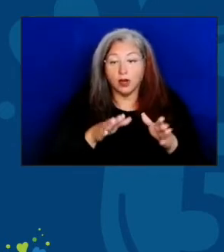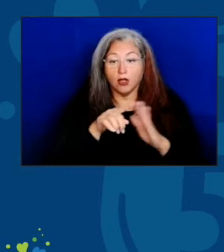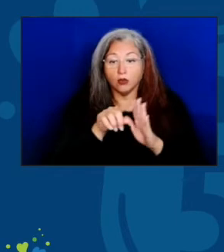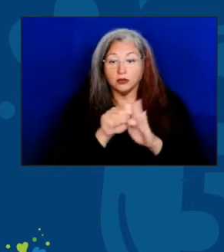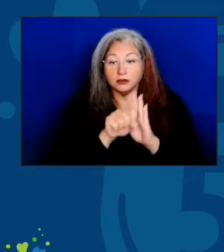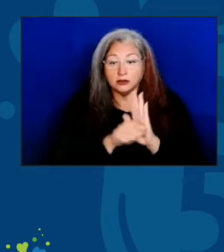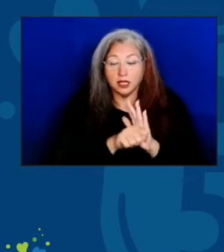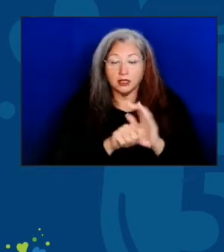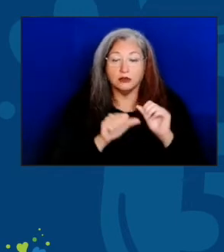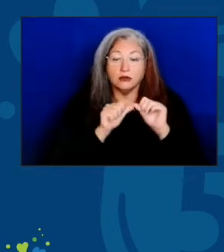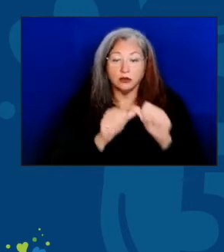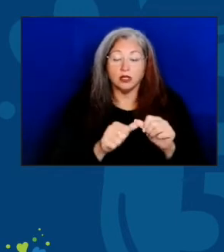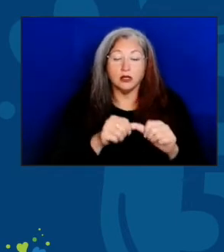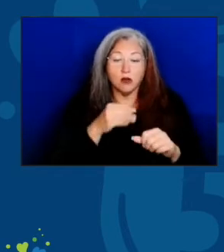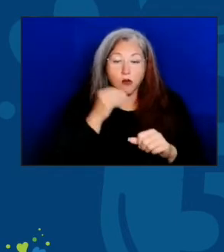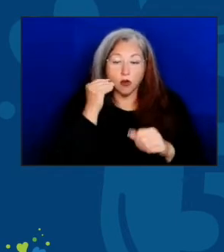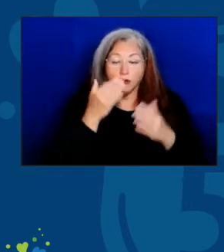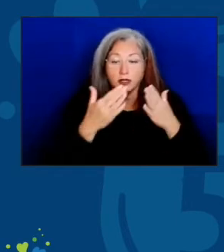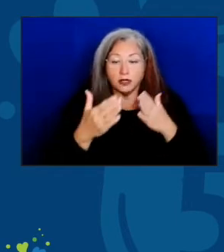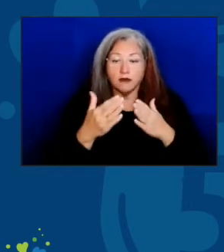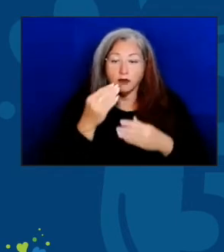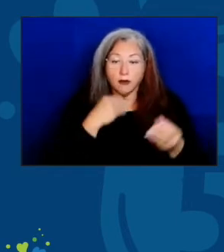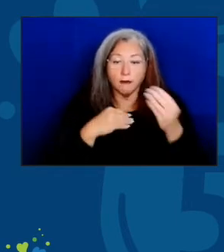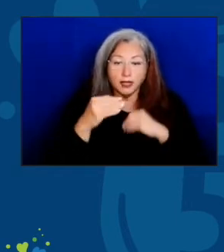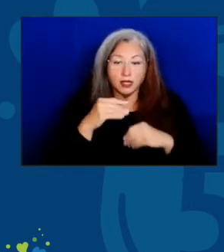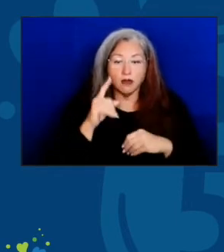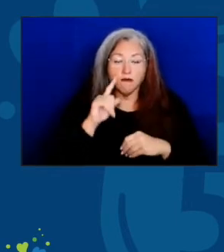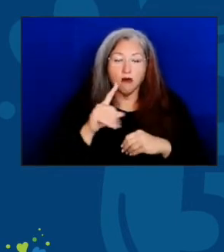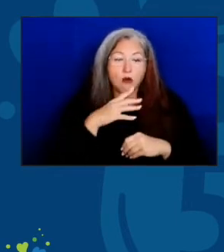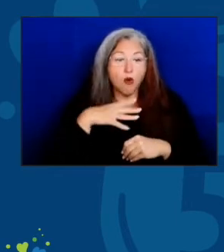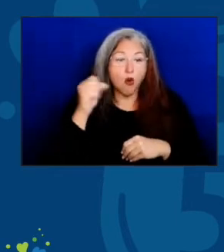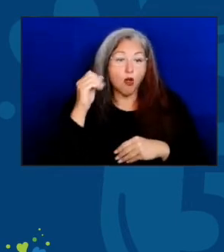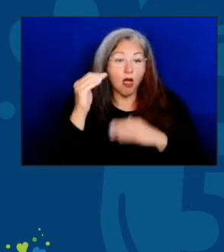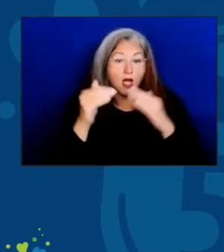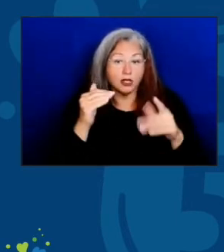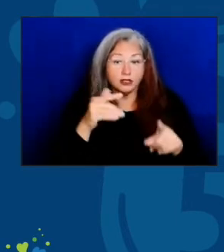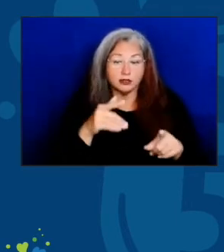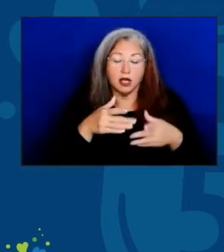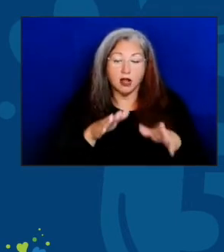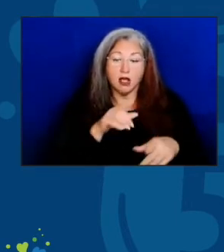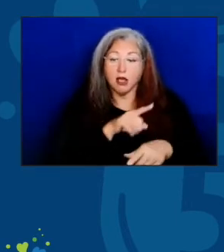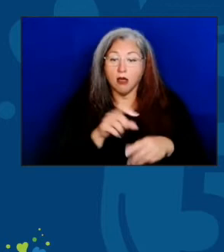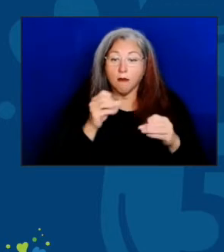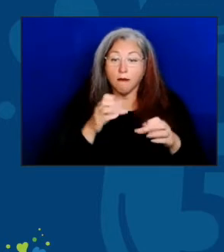home-delivered meal efforts for older adults and is allowing many sites to begin the process